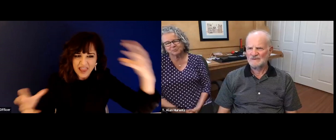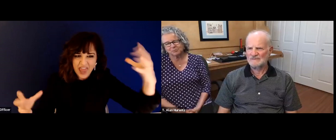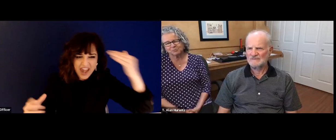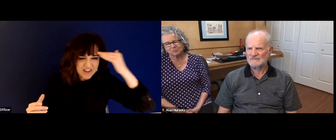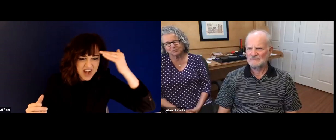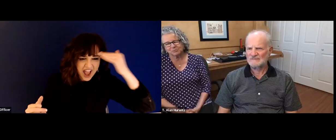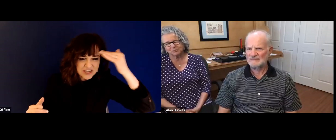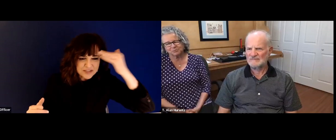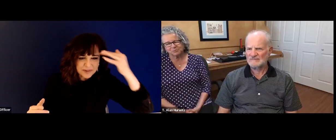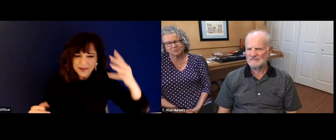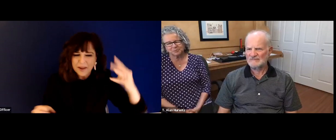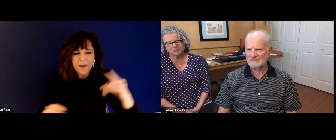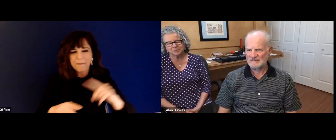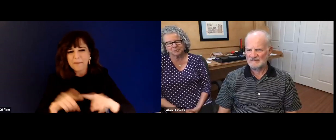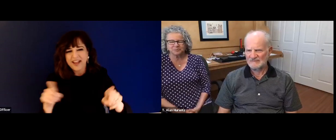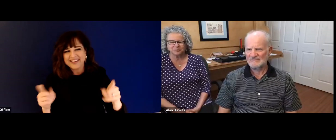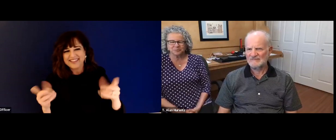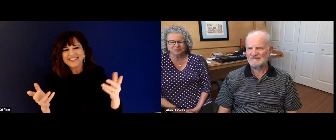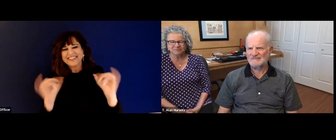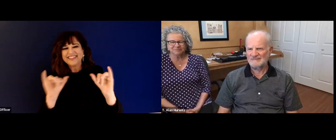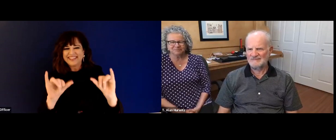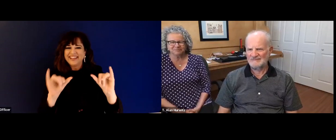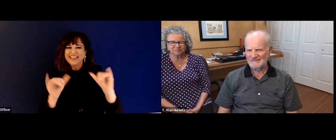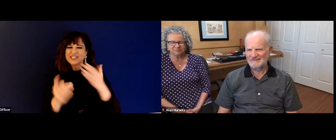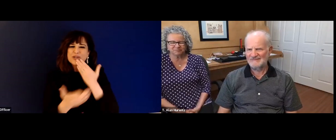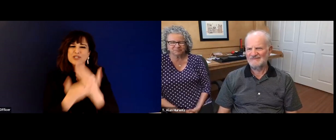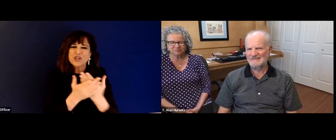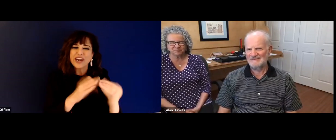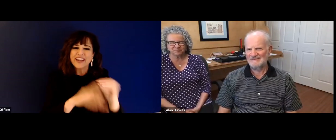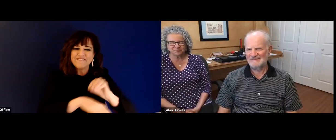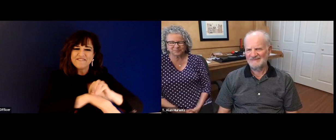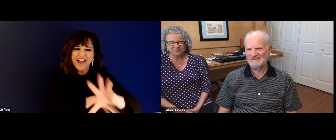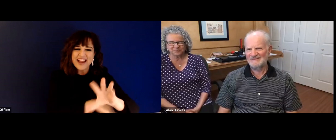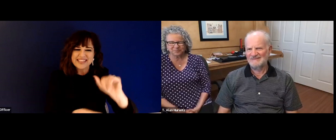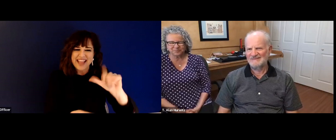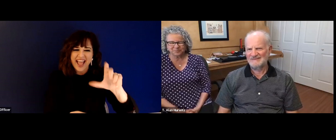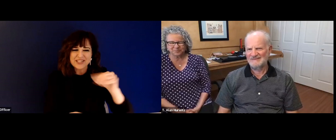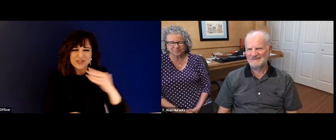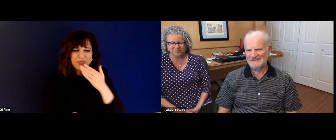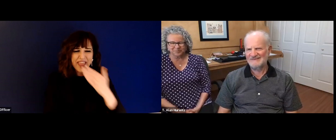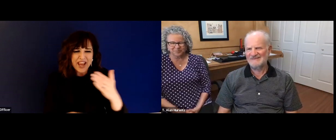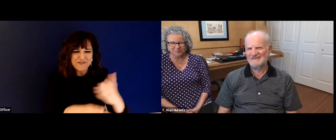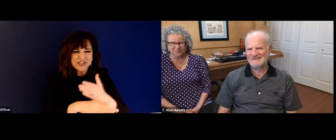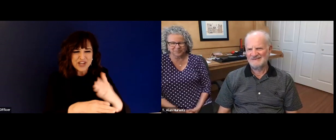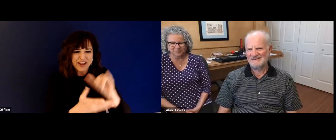coming, where you're coming from, sometimes you think it's important to share as much as you can, because you have a lot